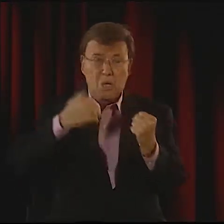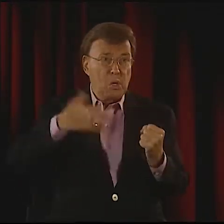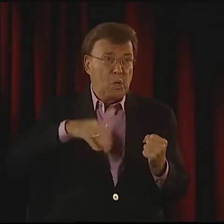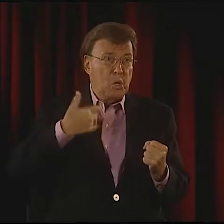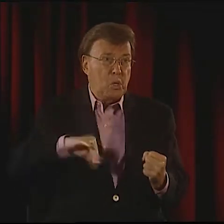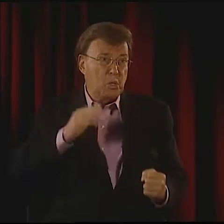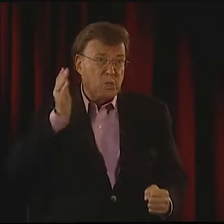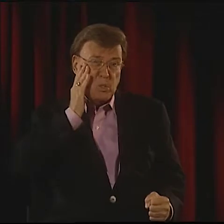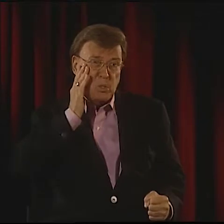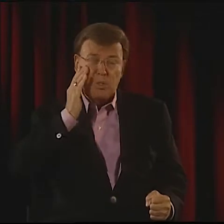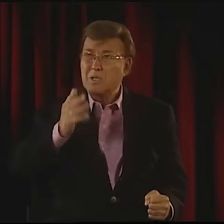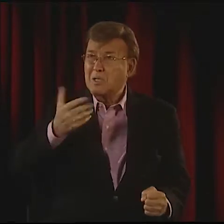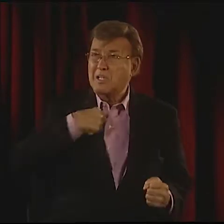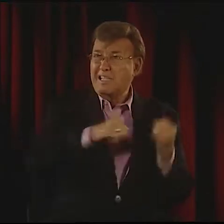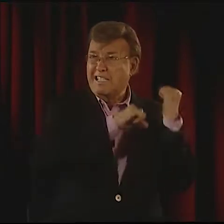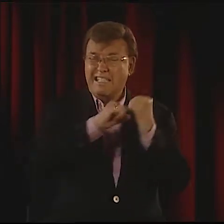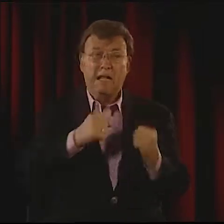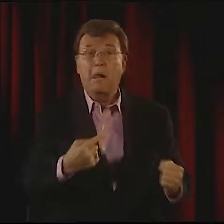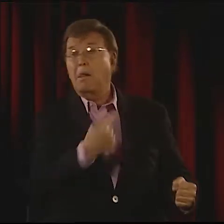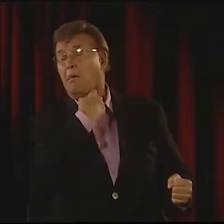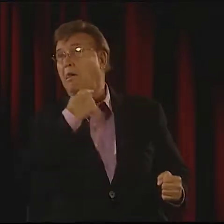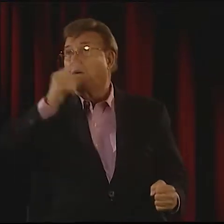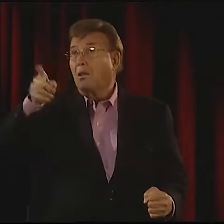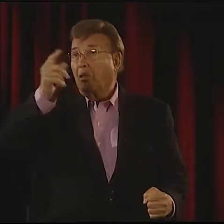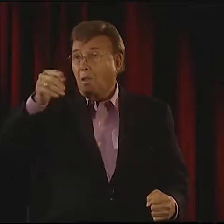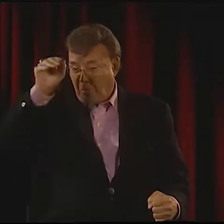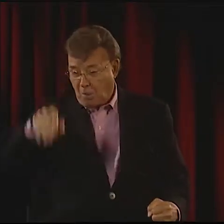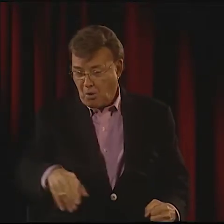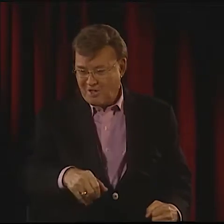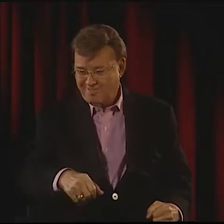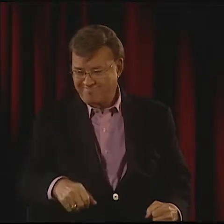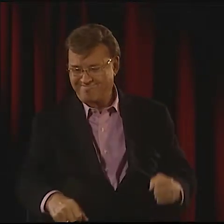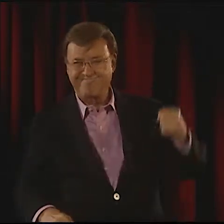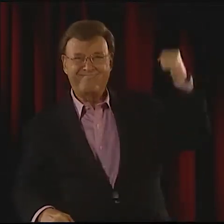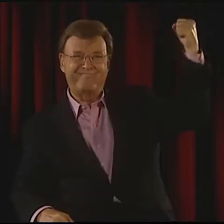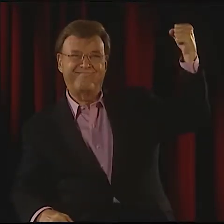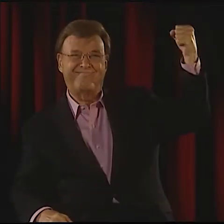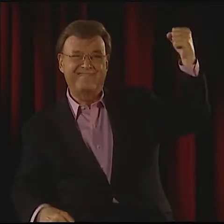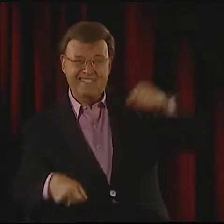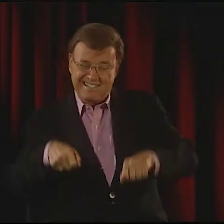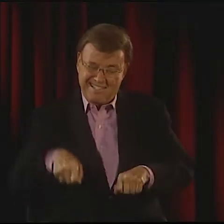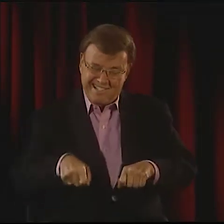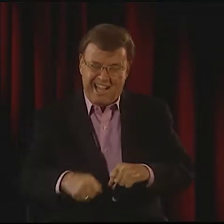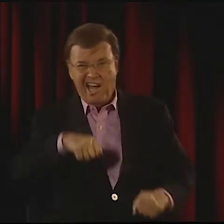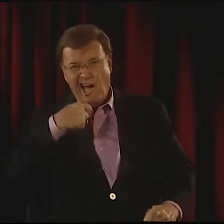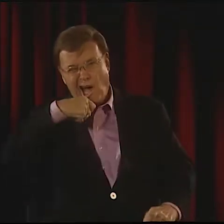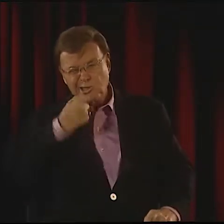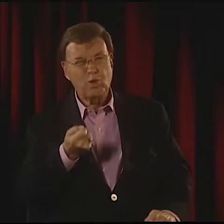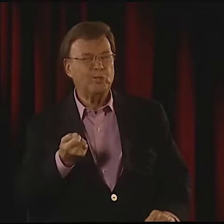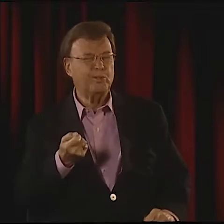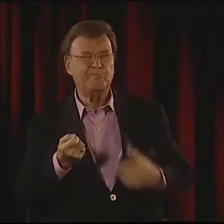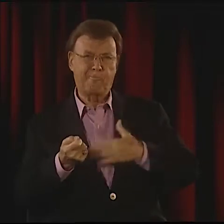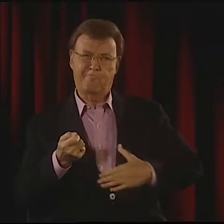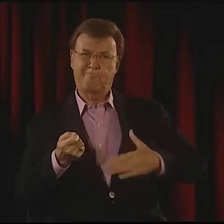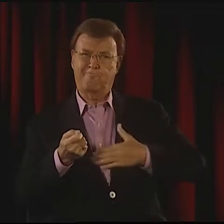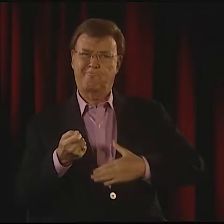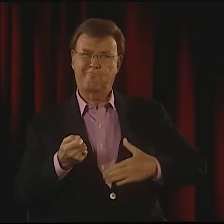PEOPLE WERE PRESENTING, LIKE THERE WAS A SABER-TOOTHED TIGER OVER THERE AND A PERSON SHOWS THAT, MIMES HAVE A SPEAR GO THROUGH THE TIGER